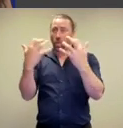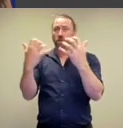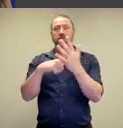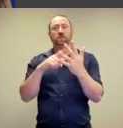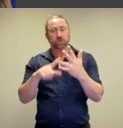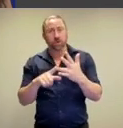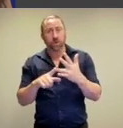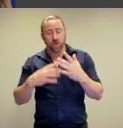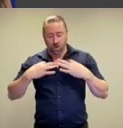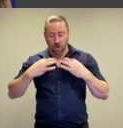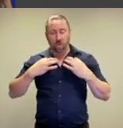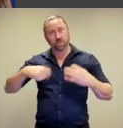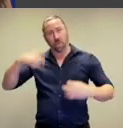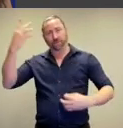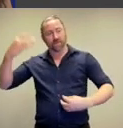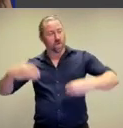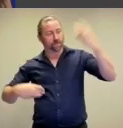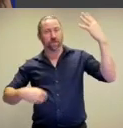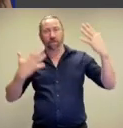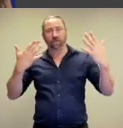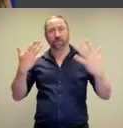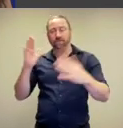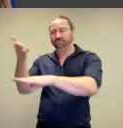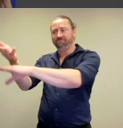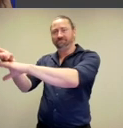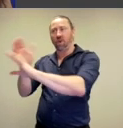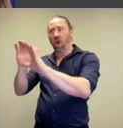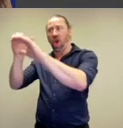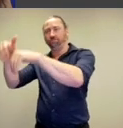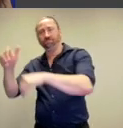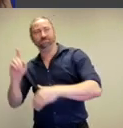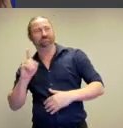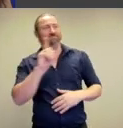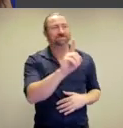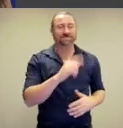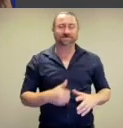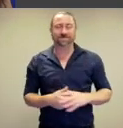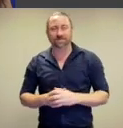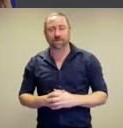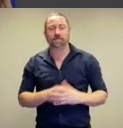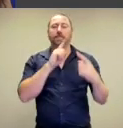as members of the audience to take off